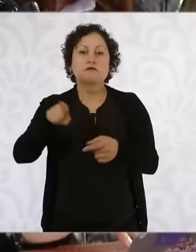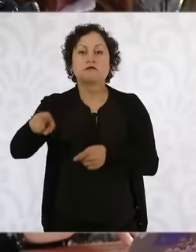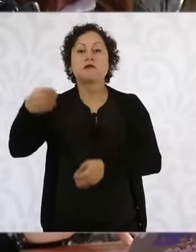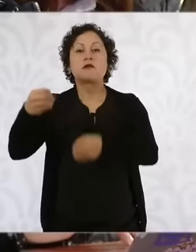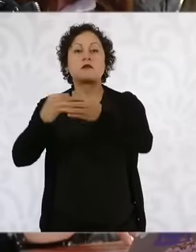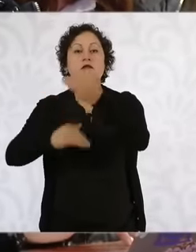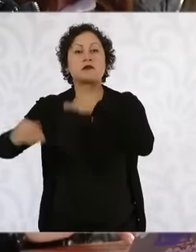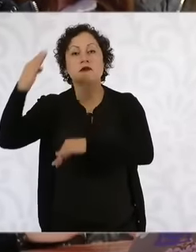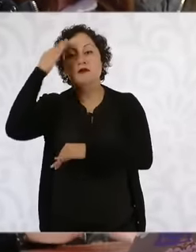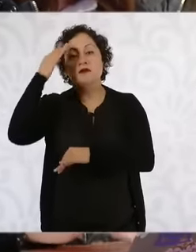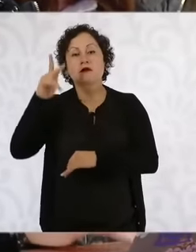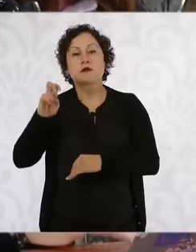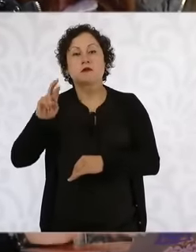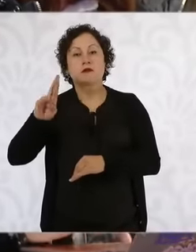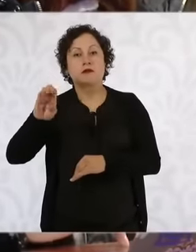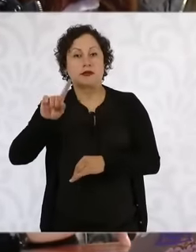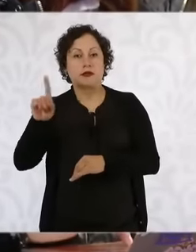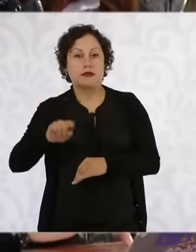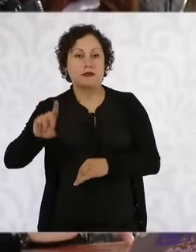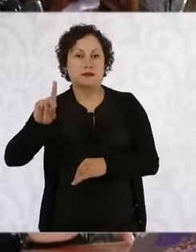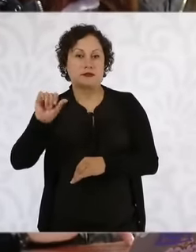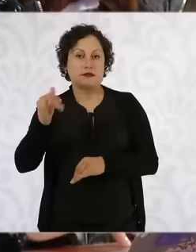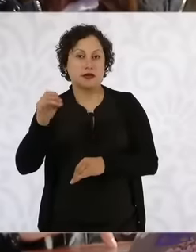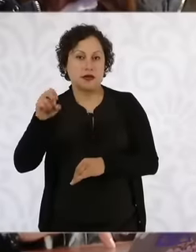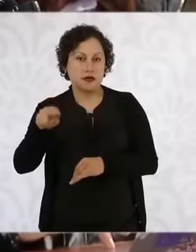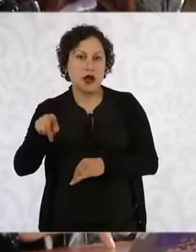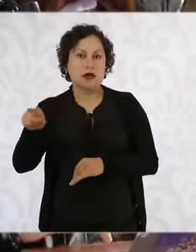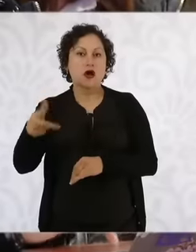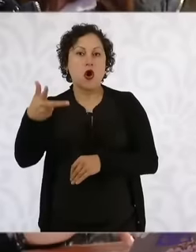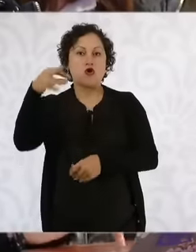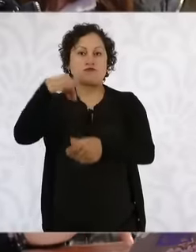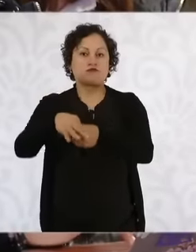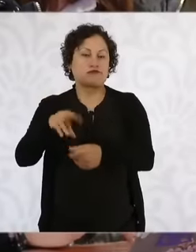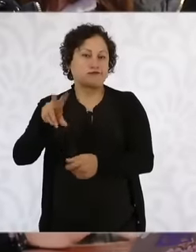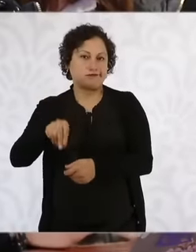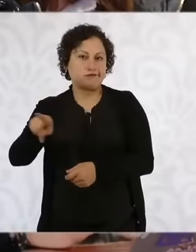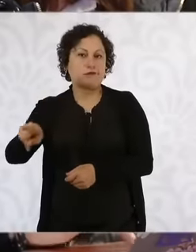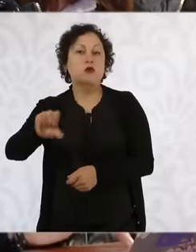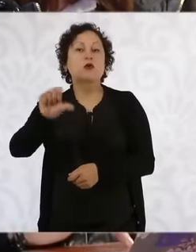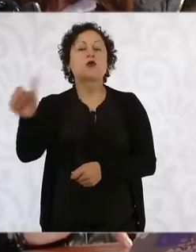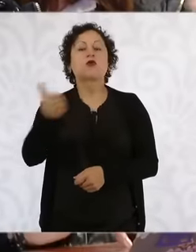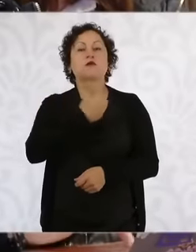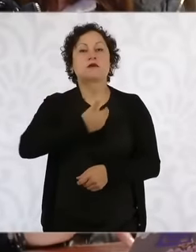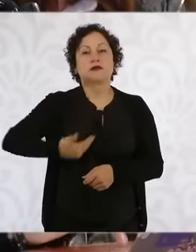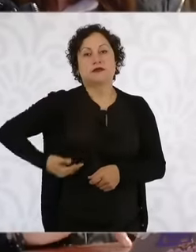block of the eight ministers And well the National President of the PRI well he already accused that The breakup